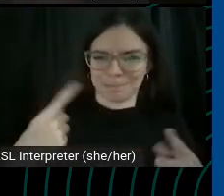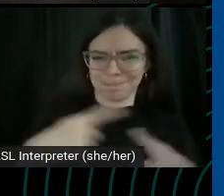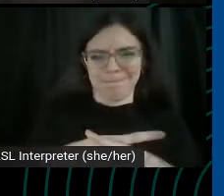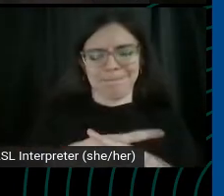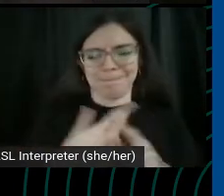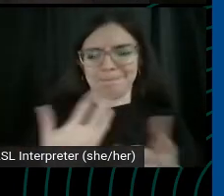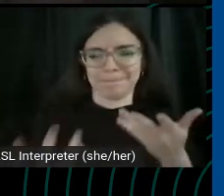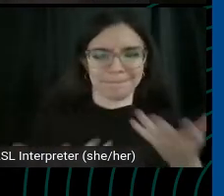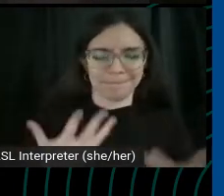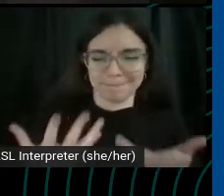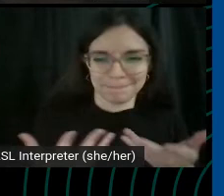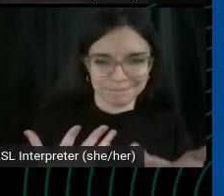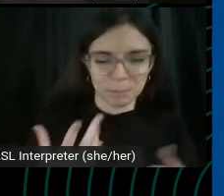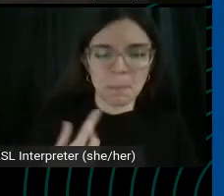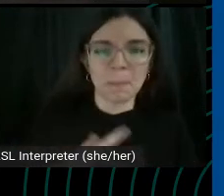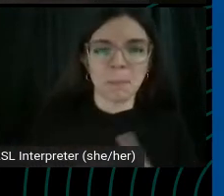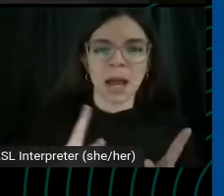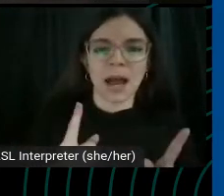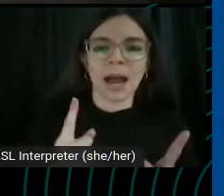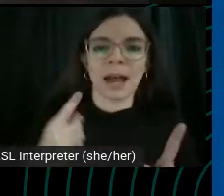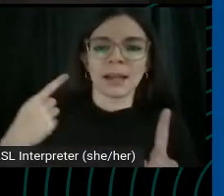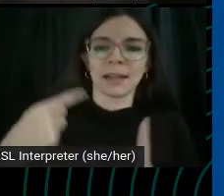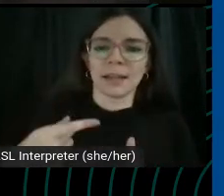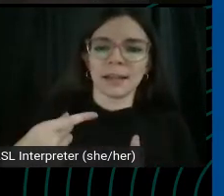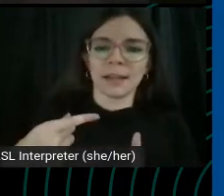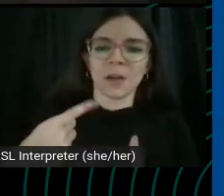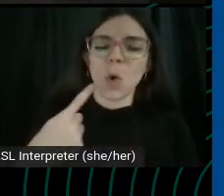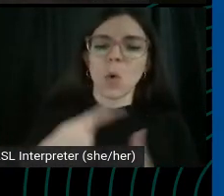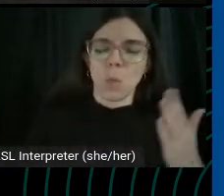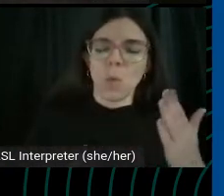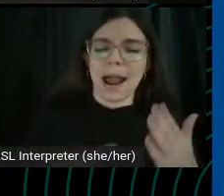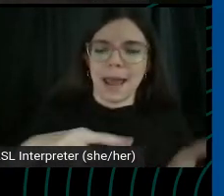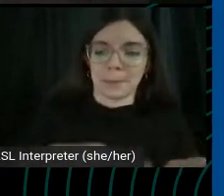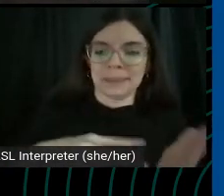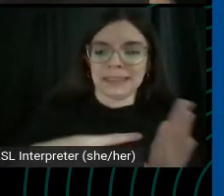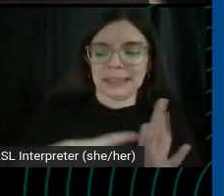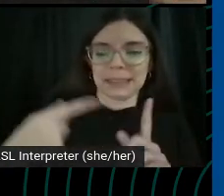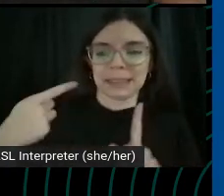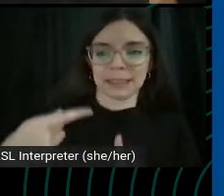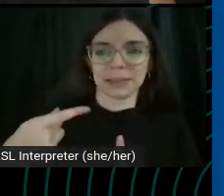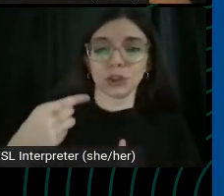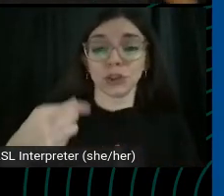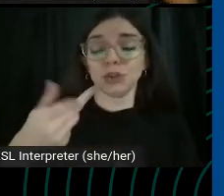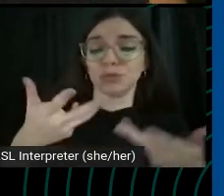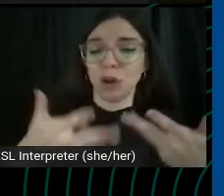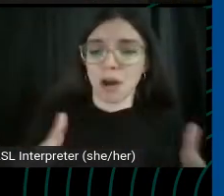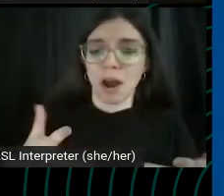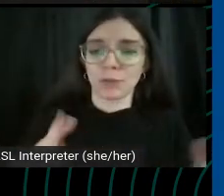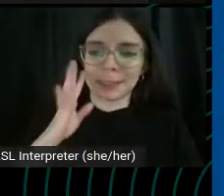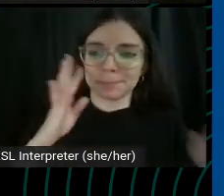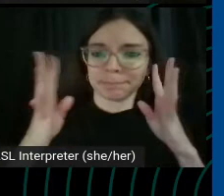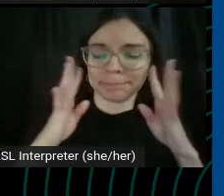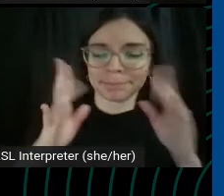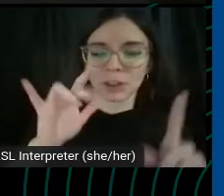you before crossing a bridge, but you know what, I basically mean is, you've already created these YouTube videos.